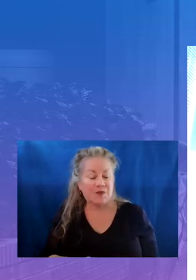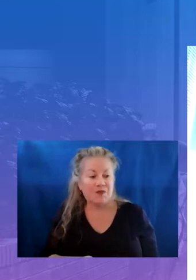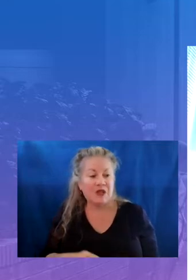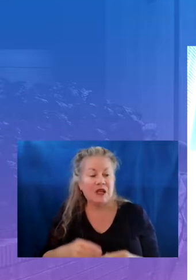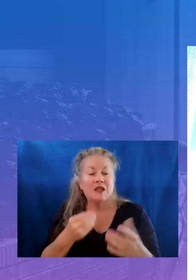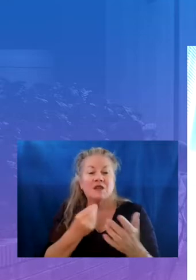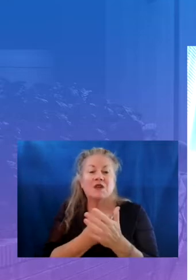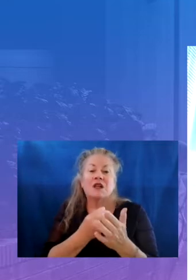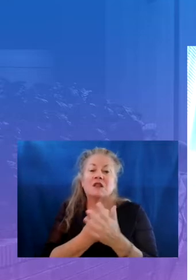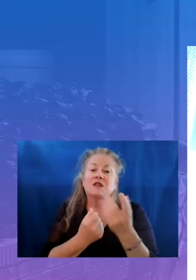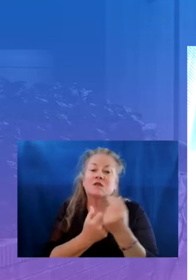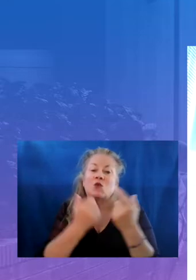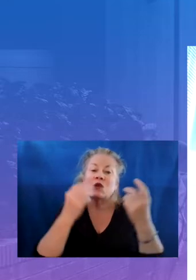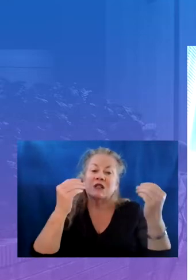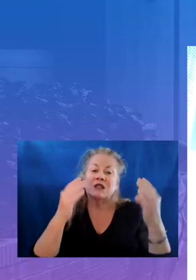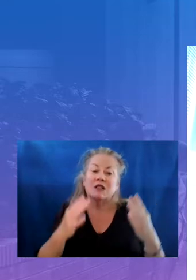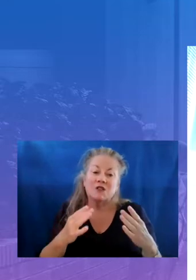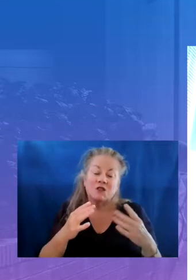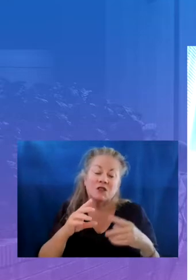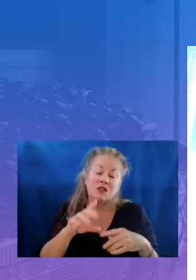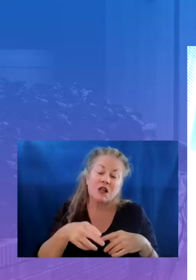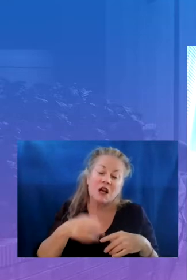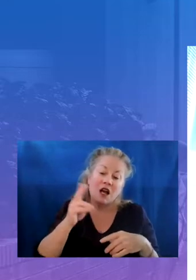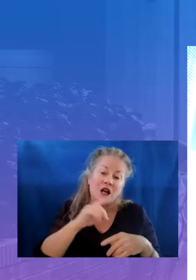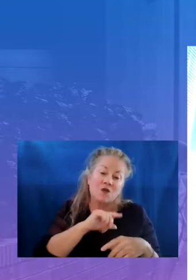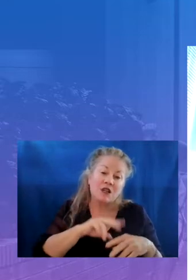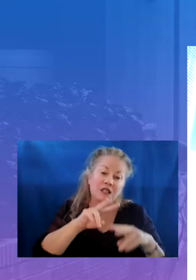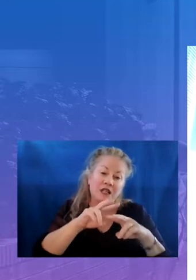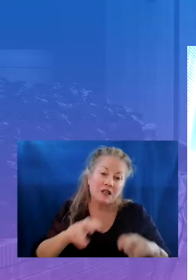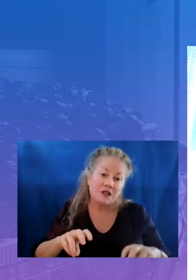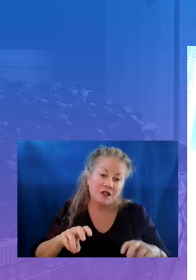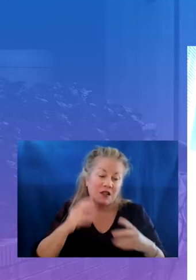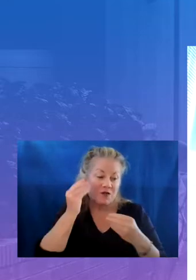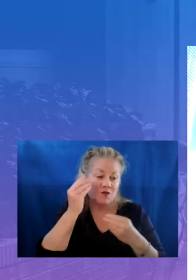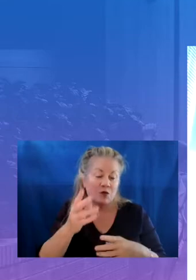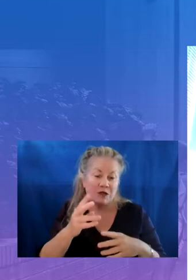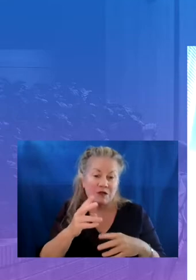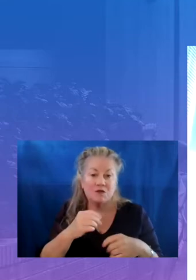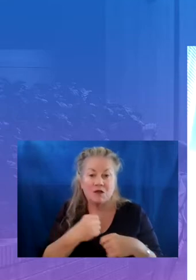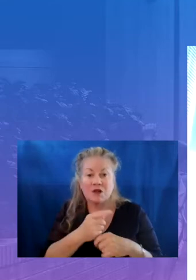quality diagnostic informative assessments to inform and personalize their instruction